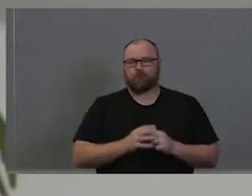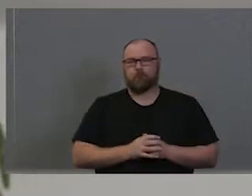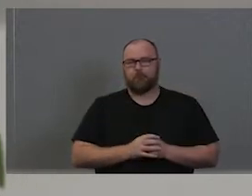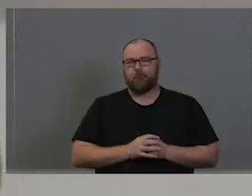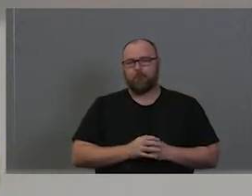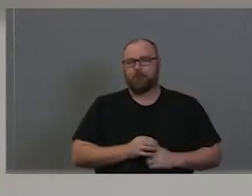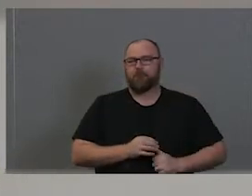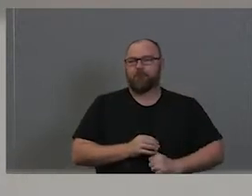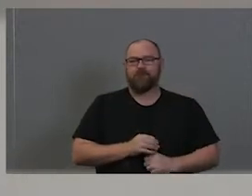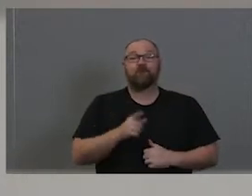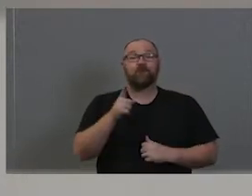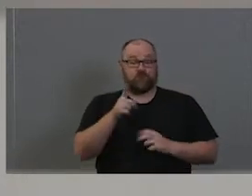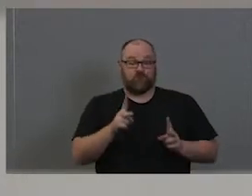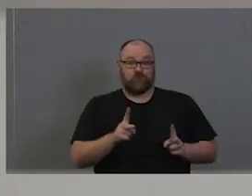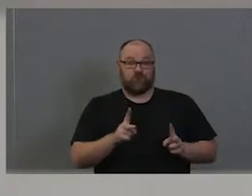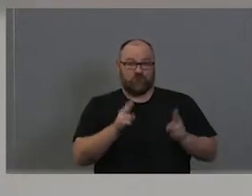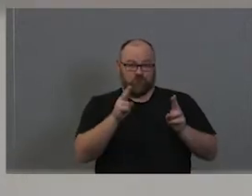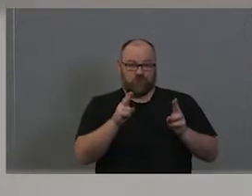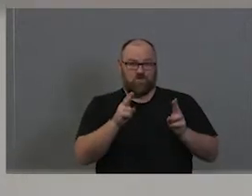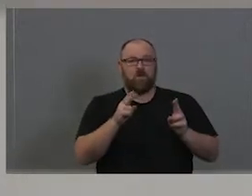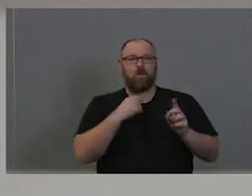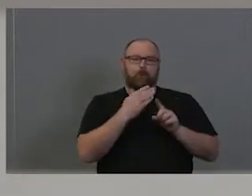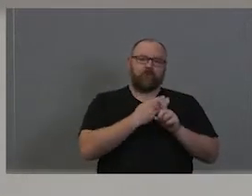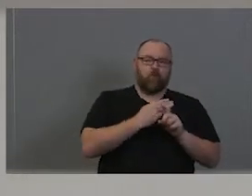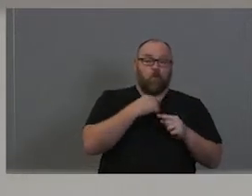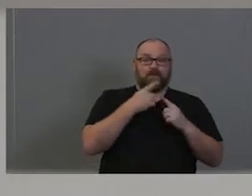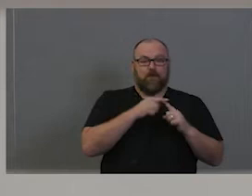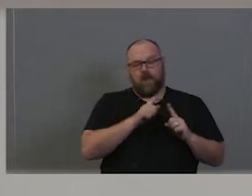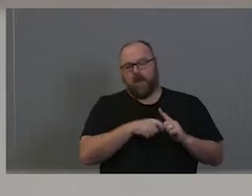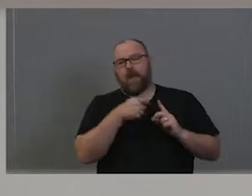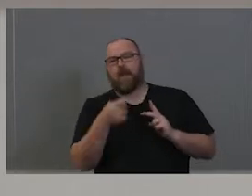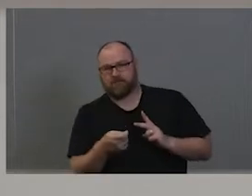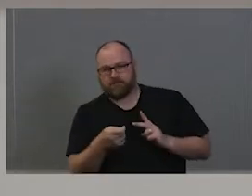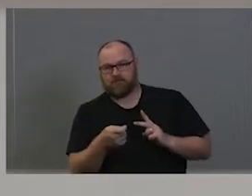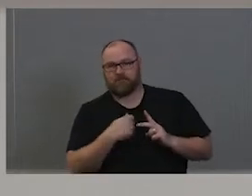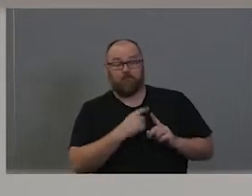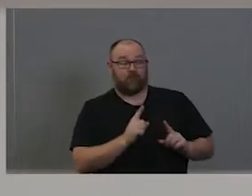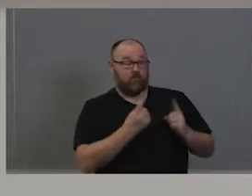bit about the video that will come. What we'll do is we'll watch that short now and then when that's